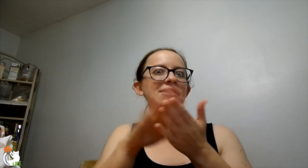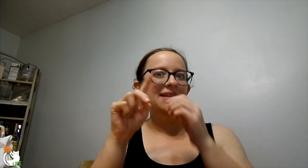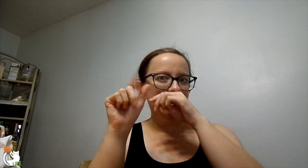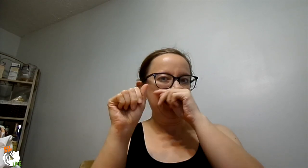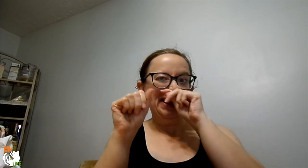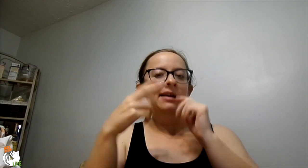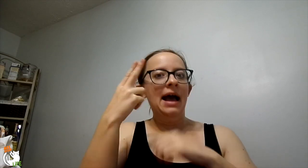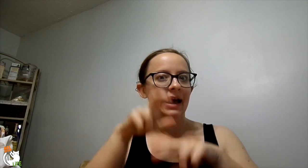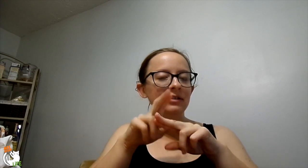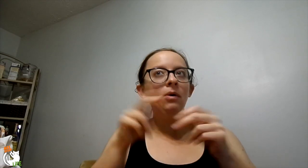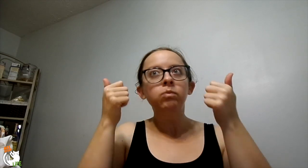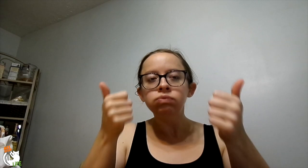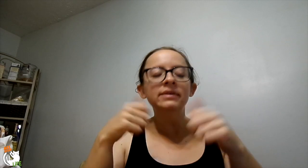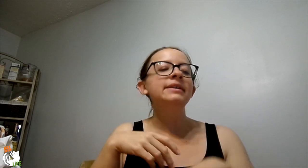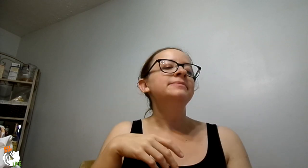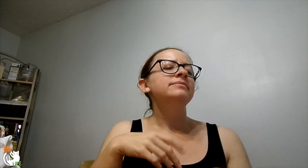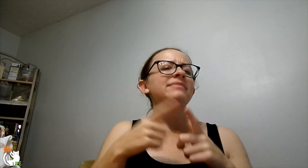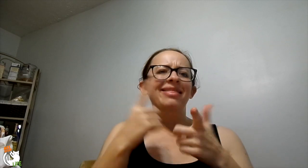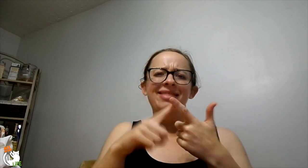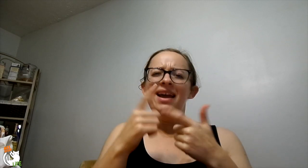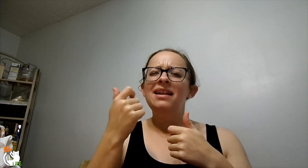same thing had the Ikea high chair on her registry.